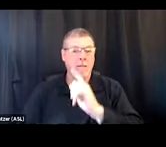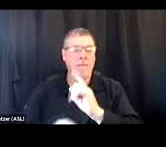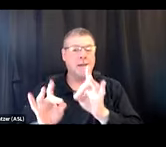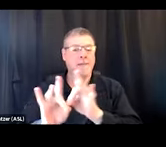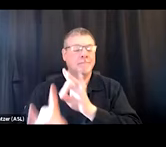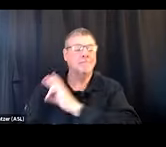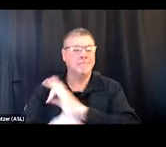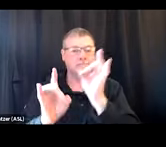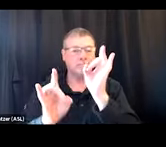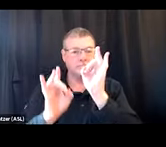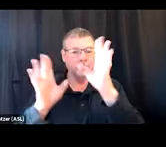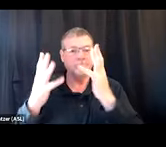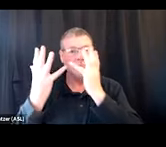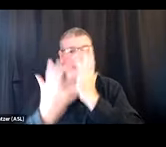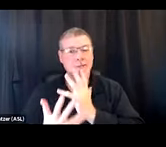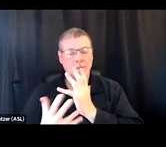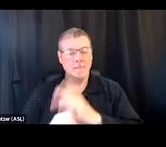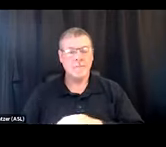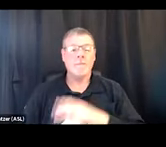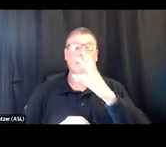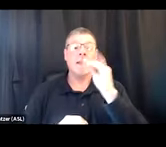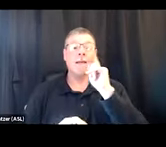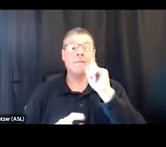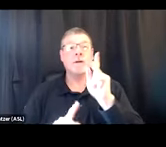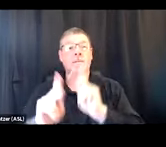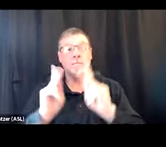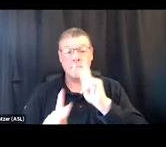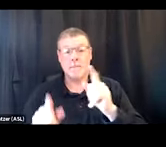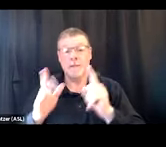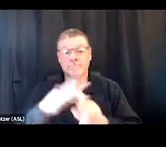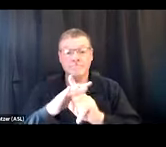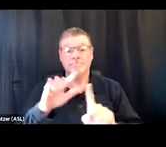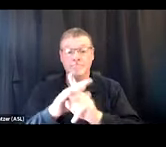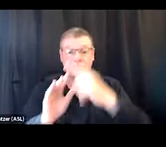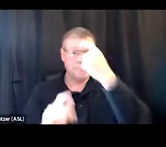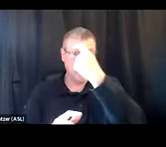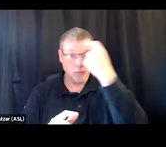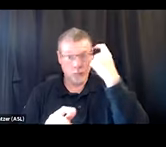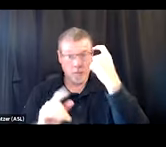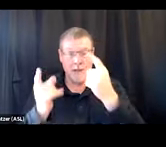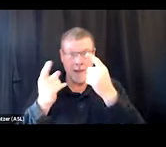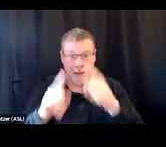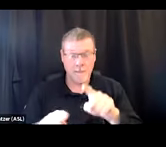And unfortunately for folks who have experienced trauma, and a situation that took power and control away from them